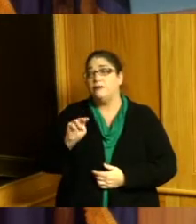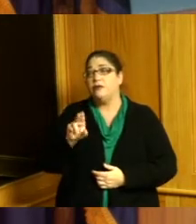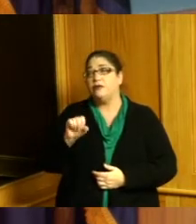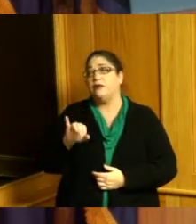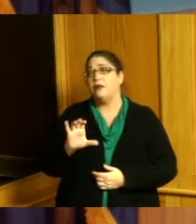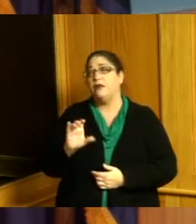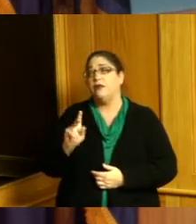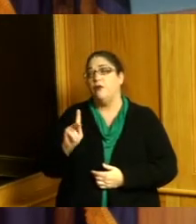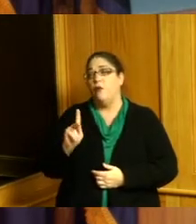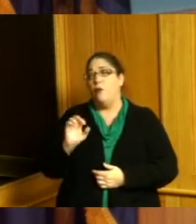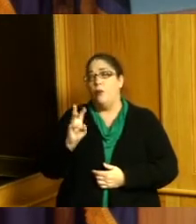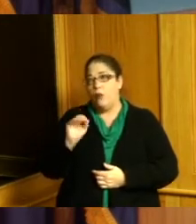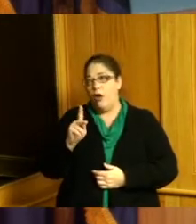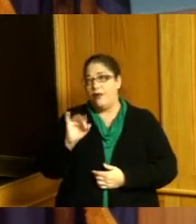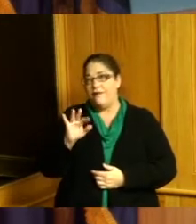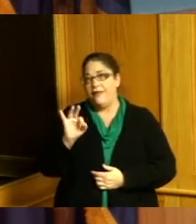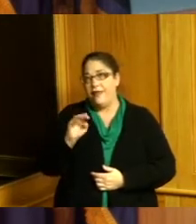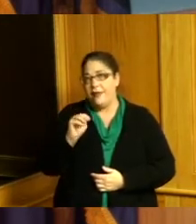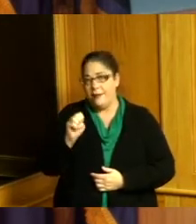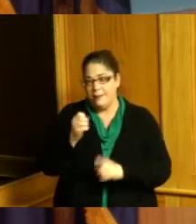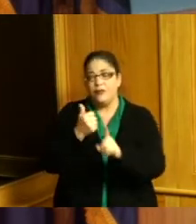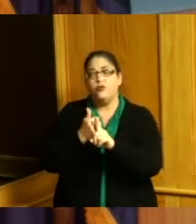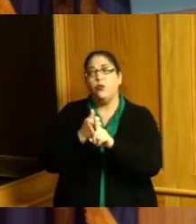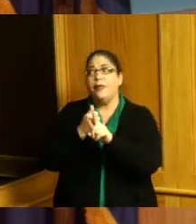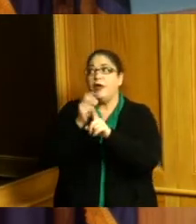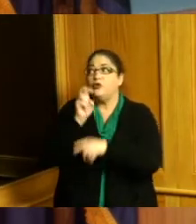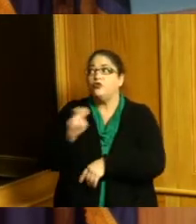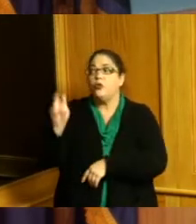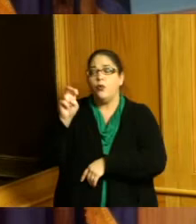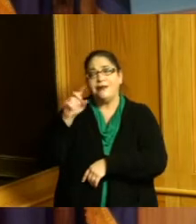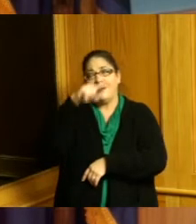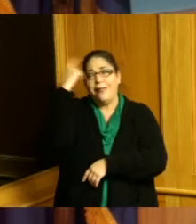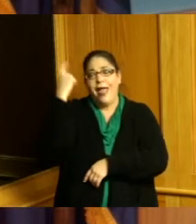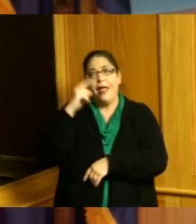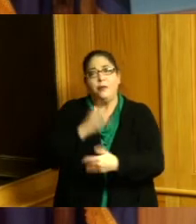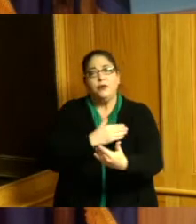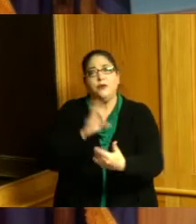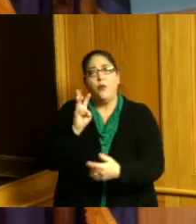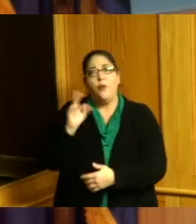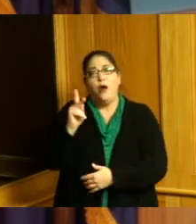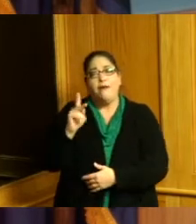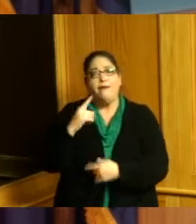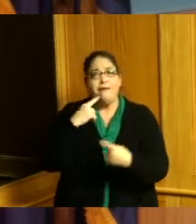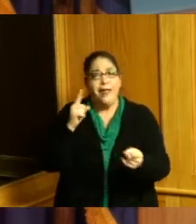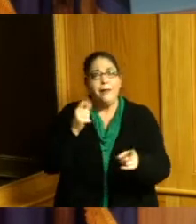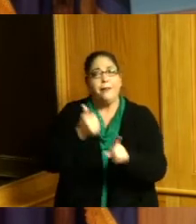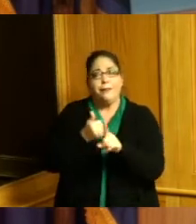a tourism attraction and we're looking forward to those things I would be remiss if I didn't mention